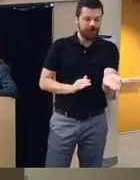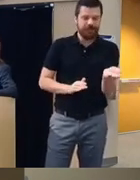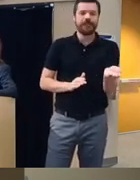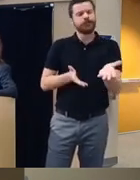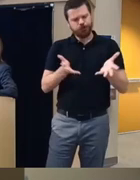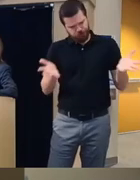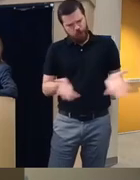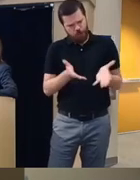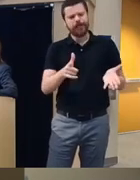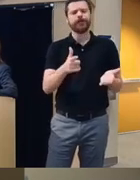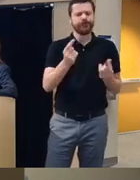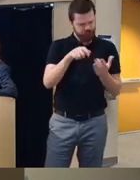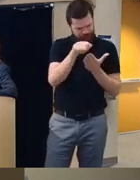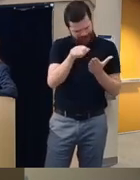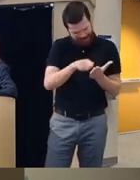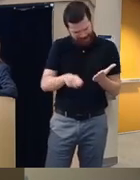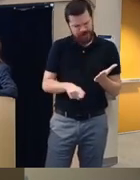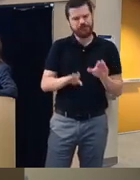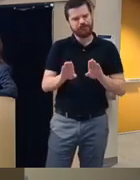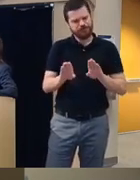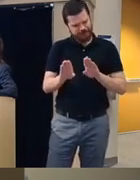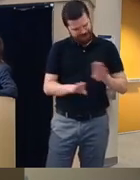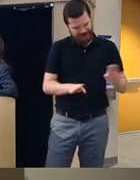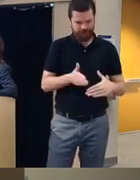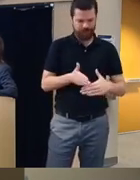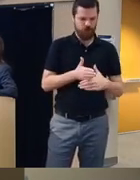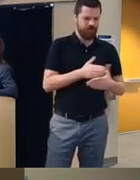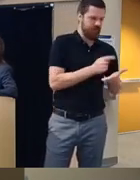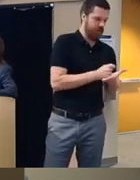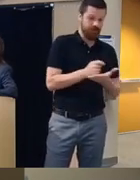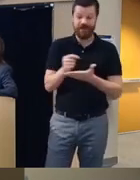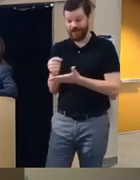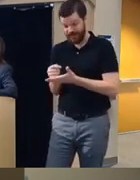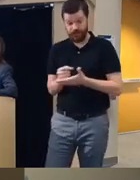these down do these behaviors in between the therapy sessions and then bring them back to